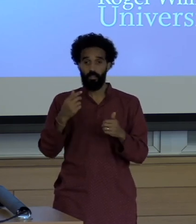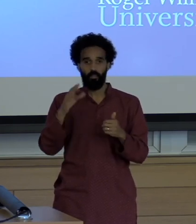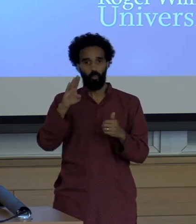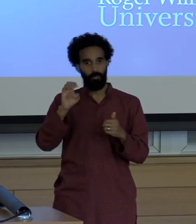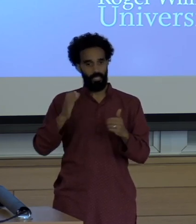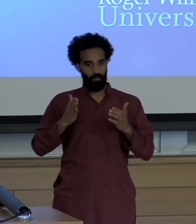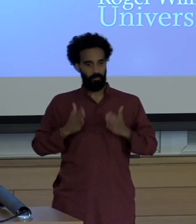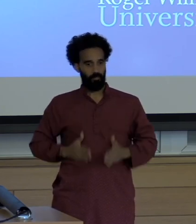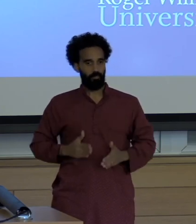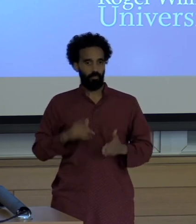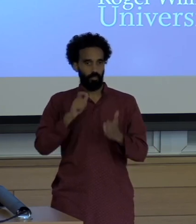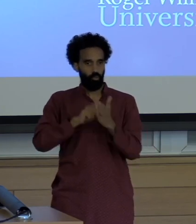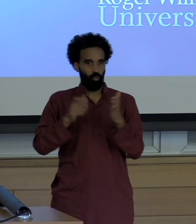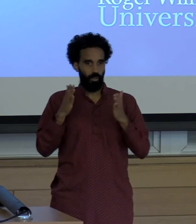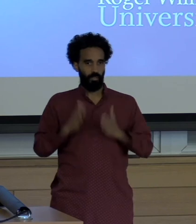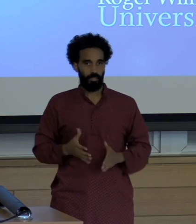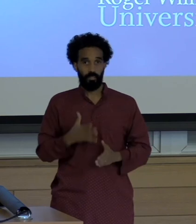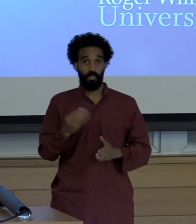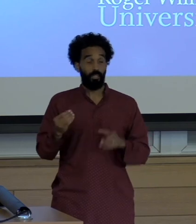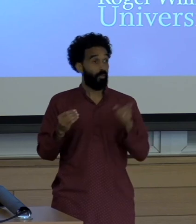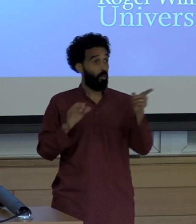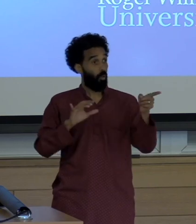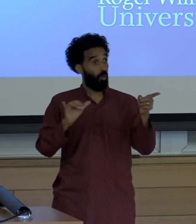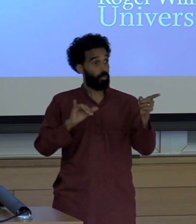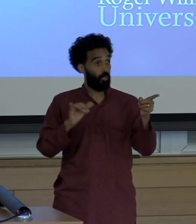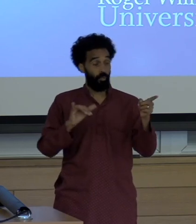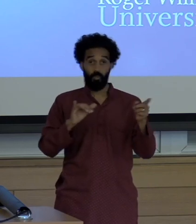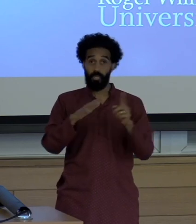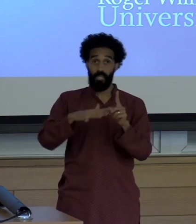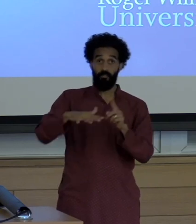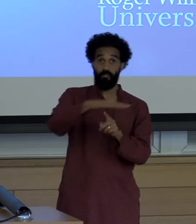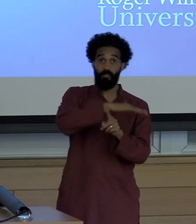And I was wondering if you could speak to how those murders are reported in the media or not reported on